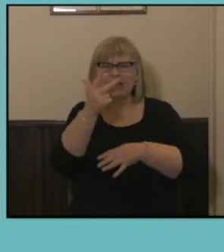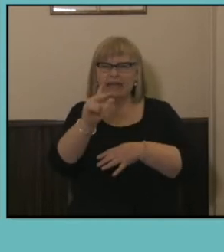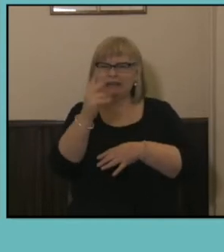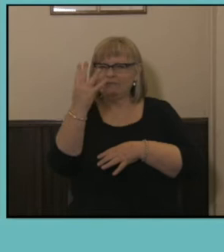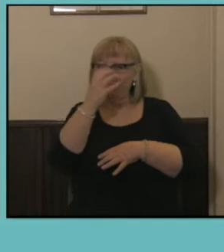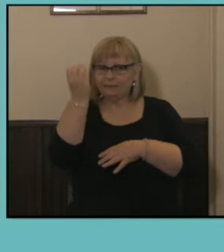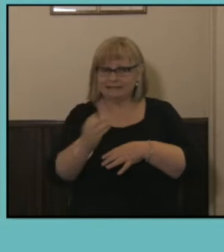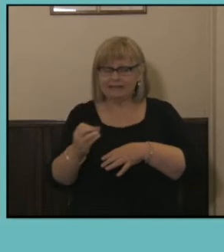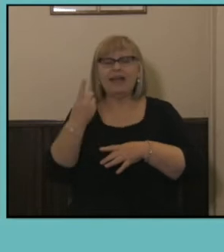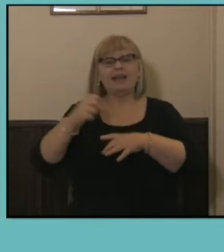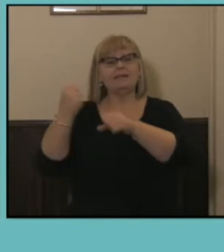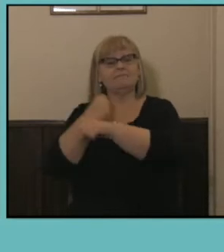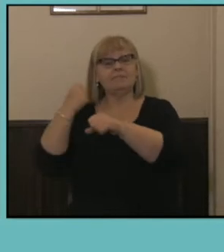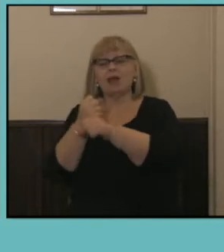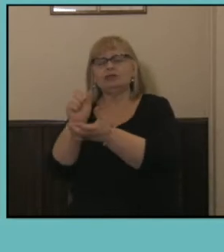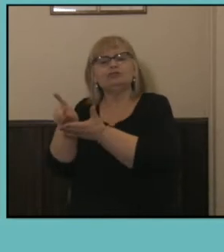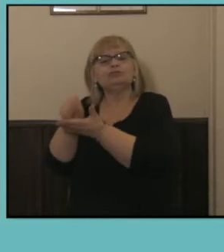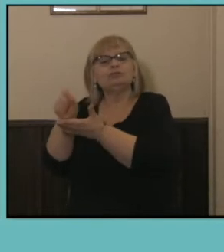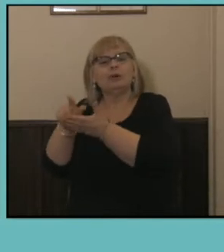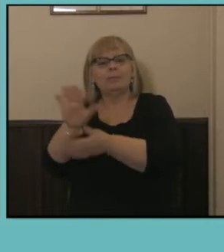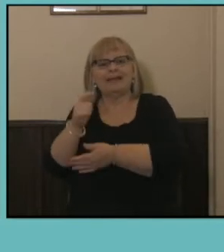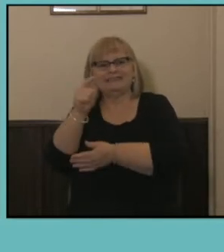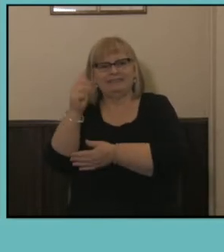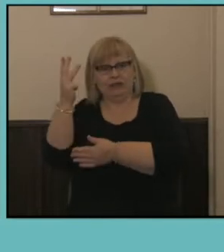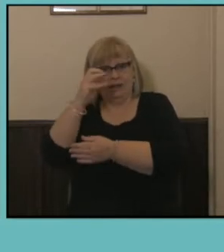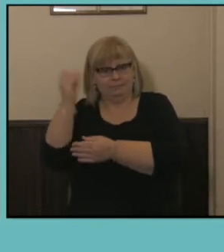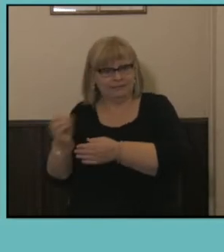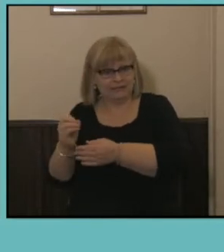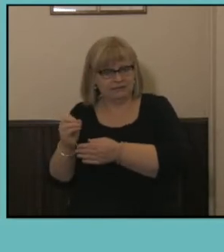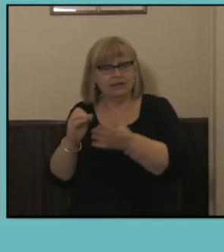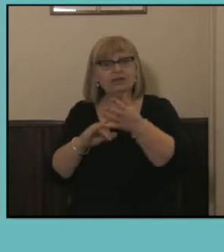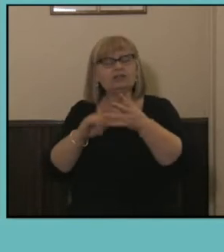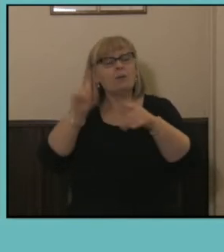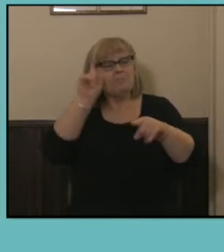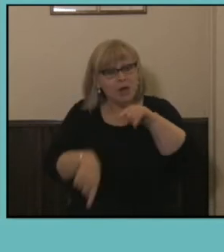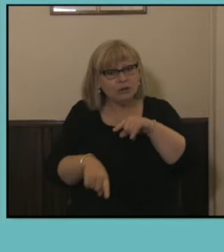Manufacturing and Wholesale Trade around 79 percent, so still predominantly people